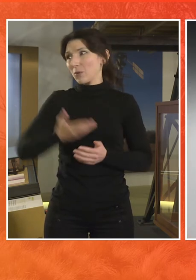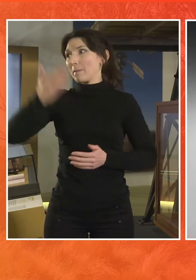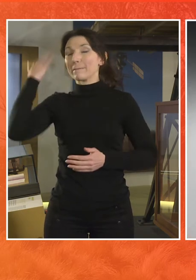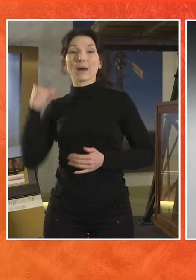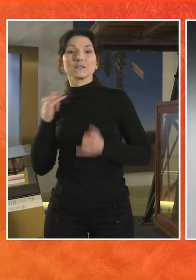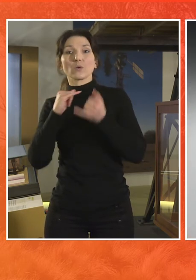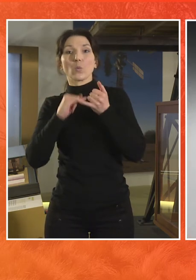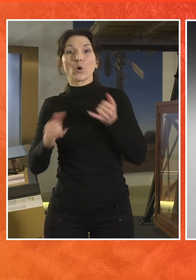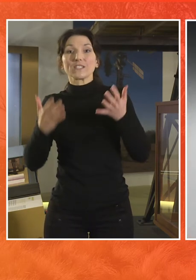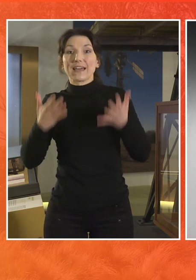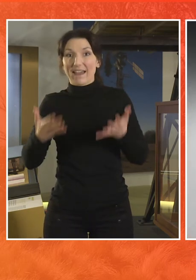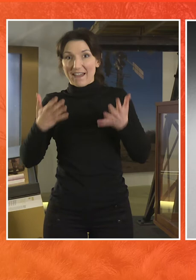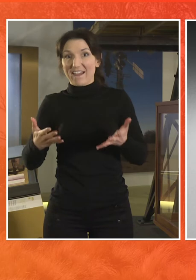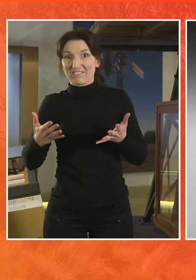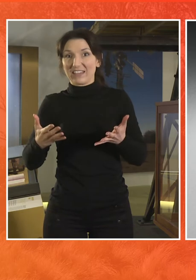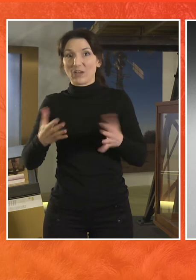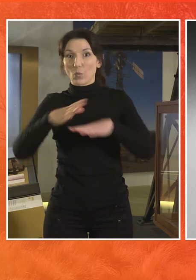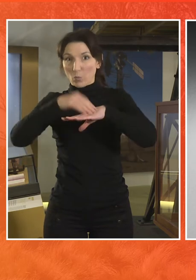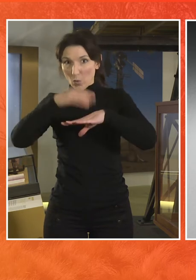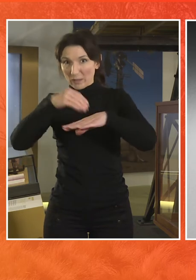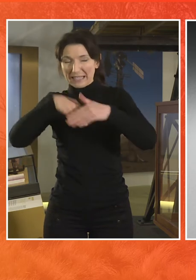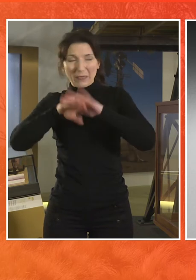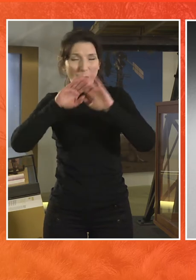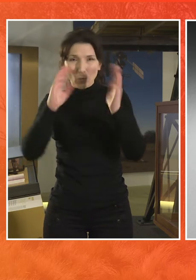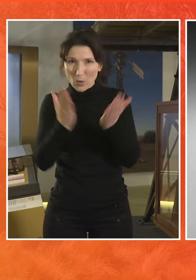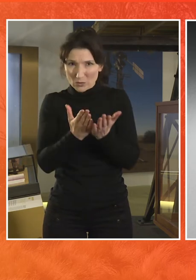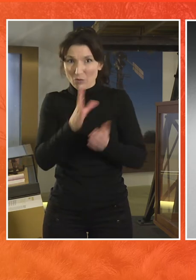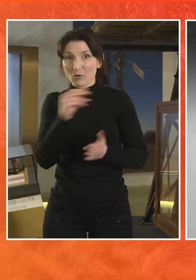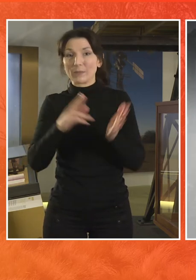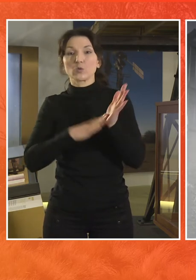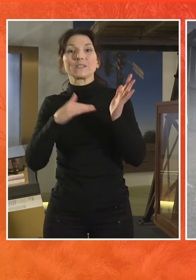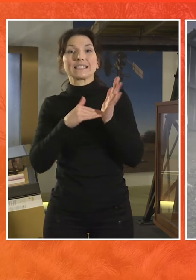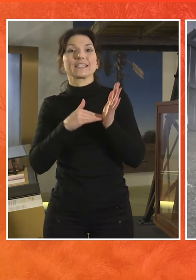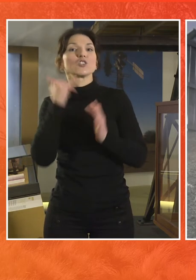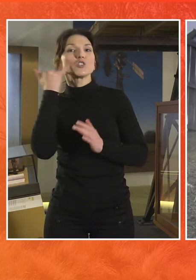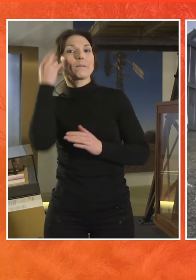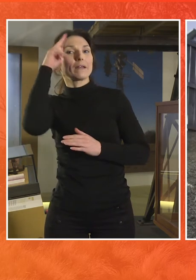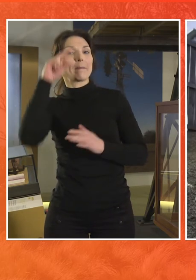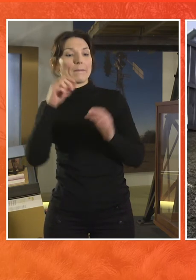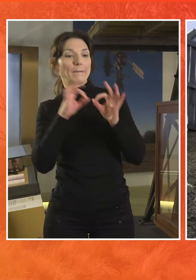from a sheep from New Zealand called Big Ben. Now there were some people in New